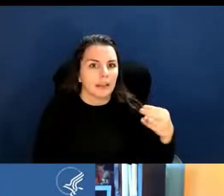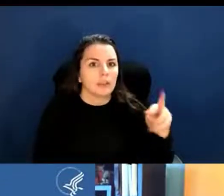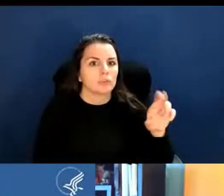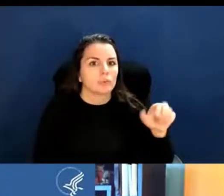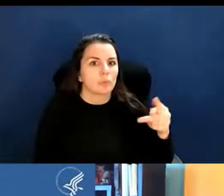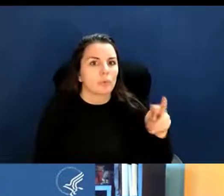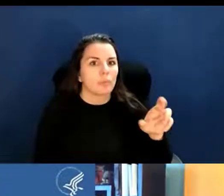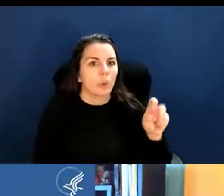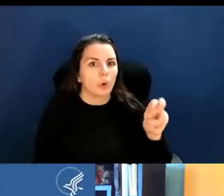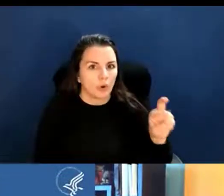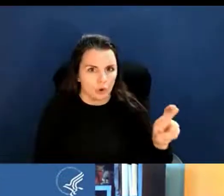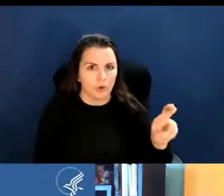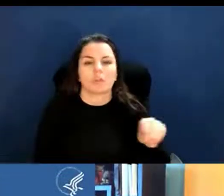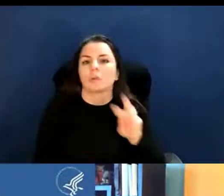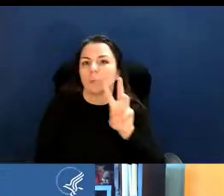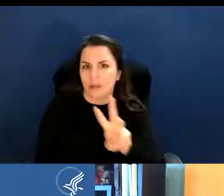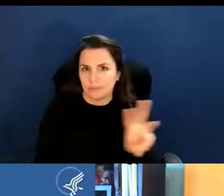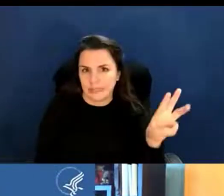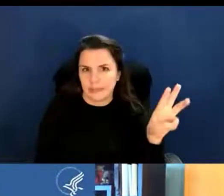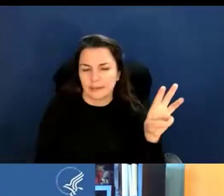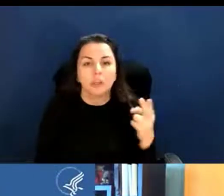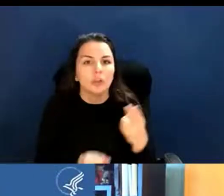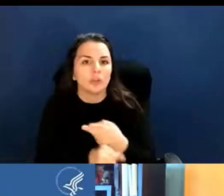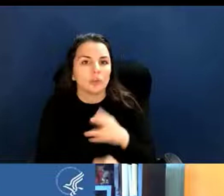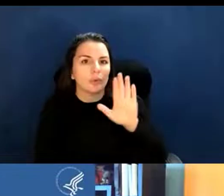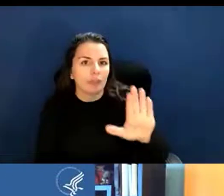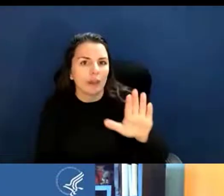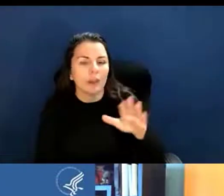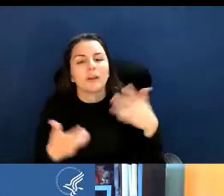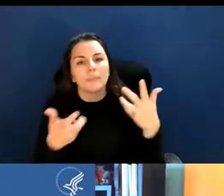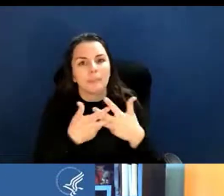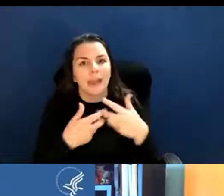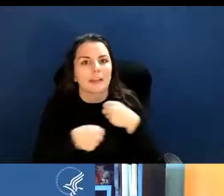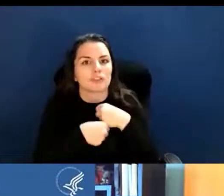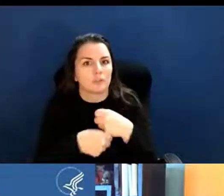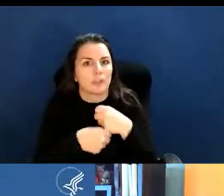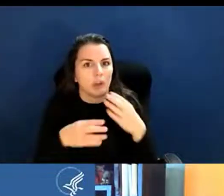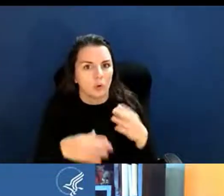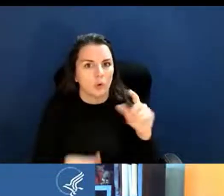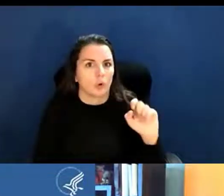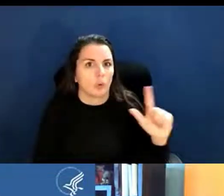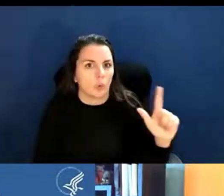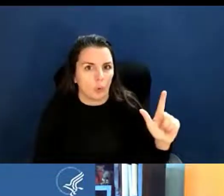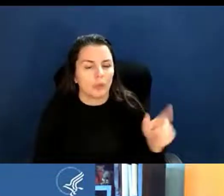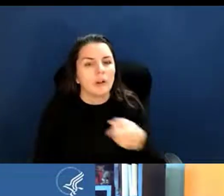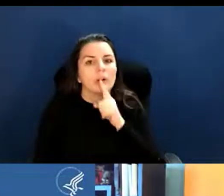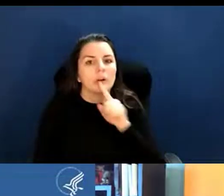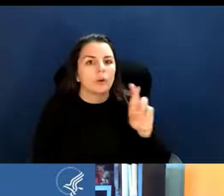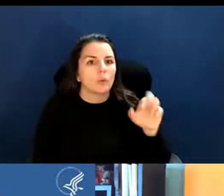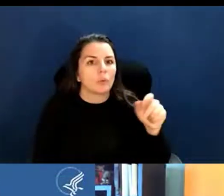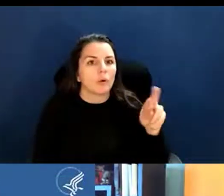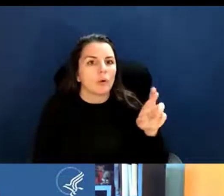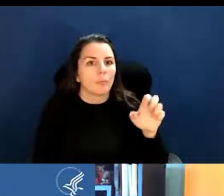and use their match maker tool. So that's just reporter.NIH.gov,